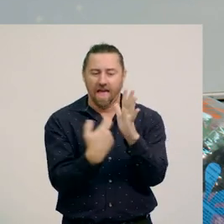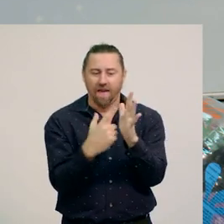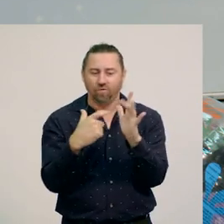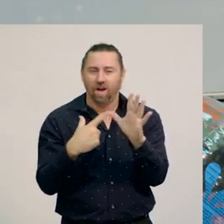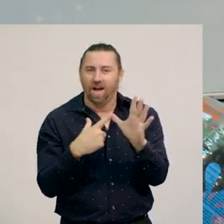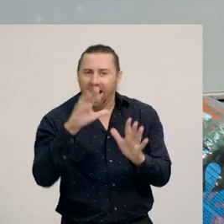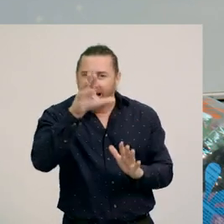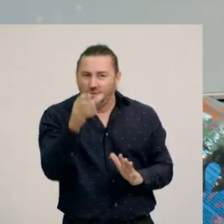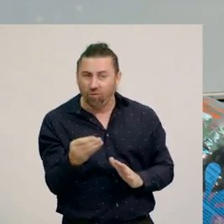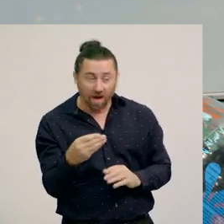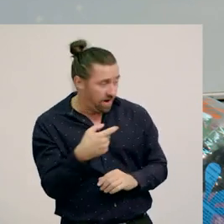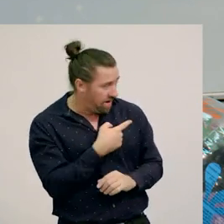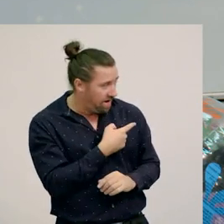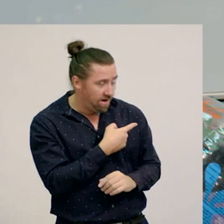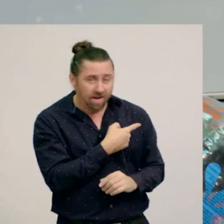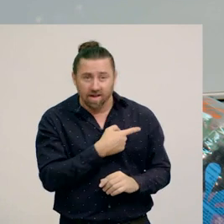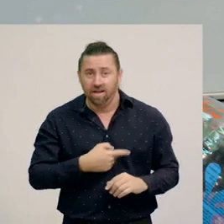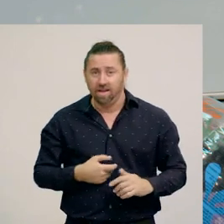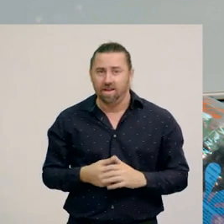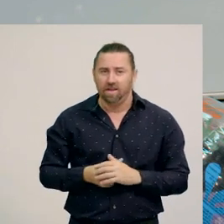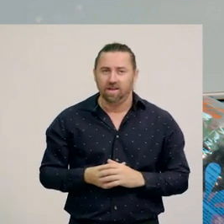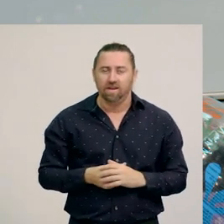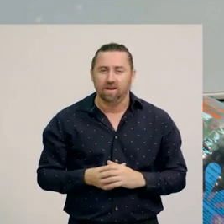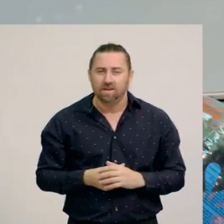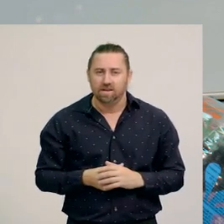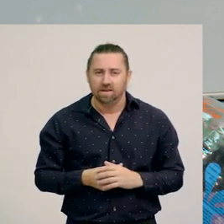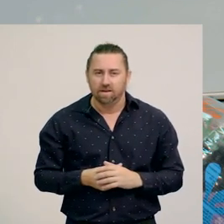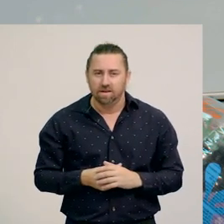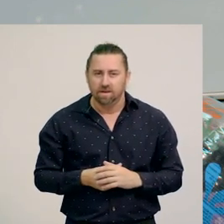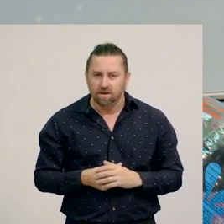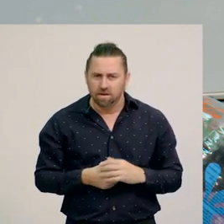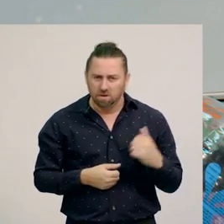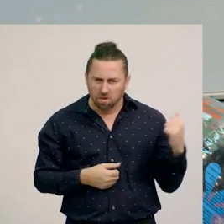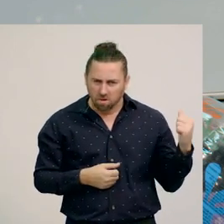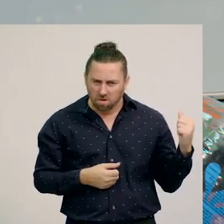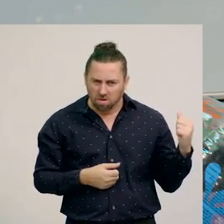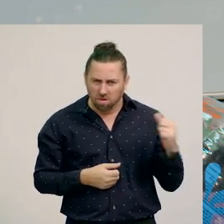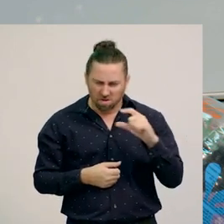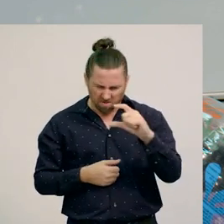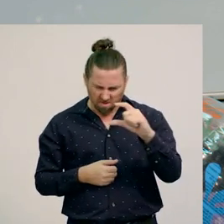The west of Africa. These are seedpods. [rattling sound]